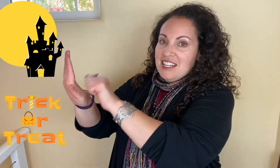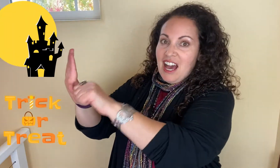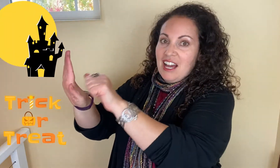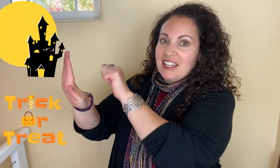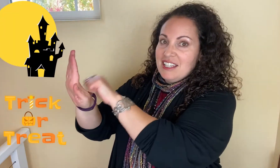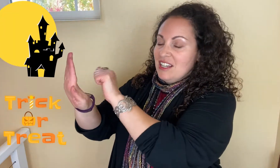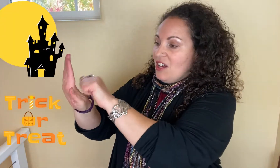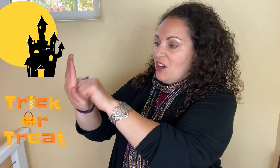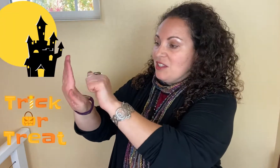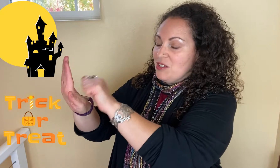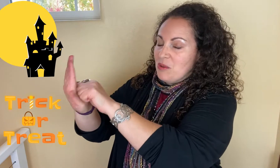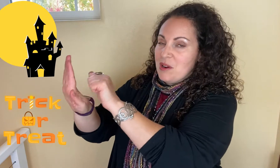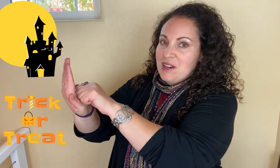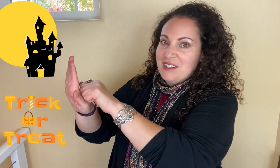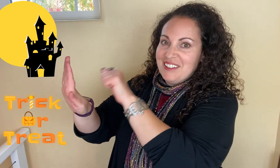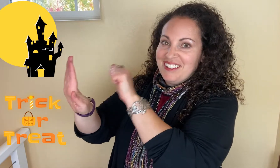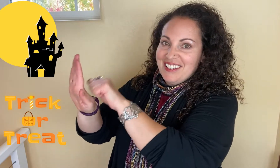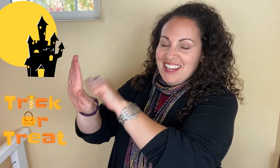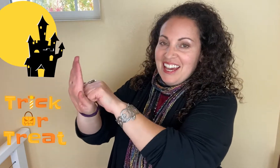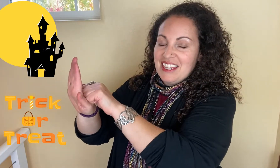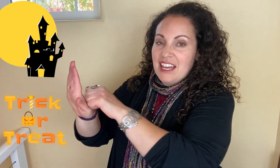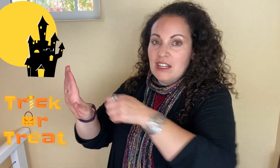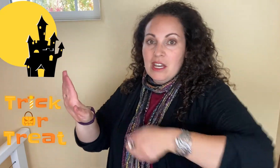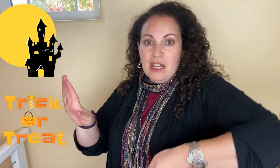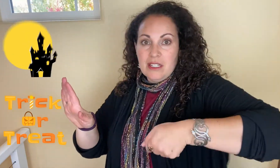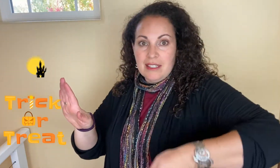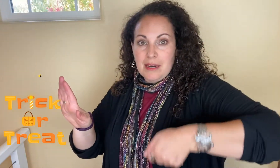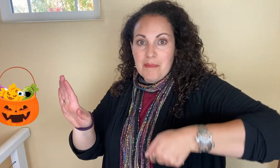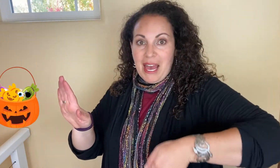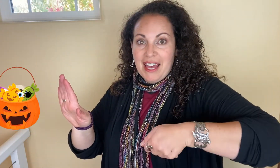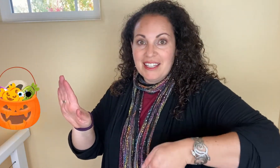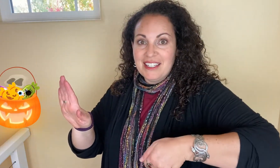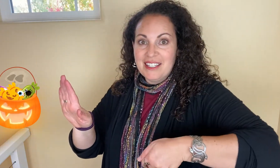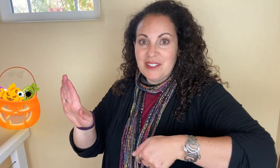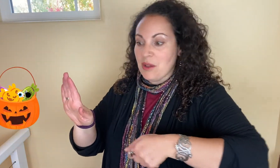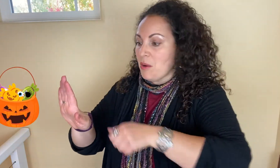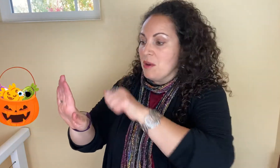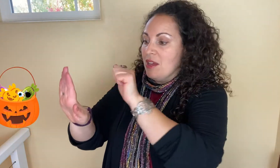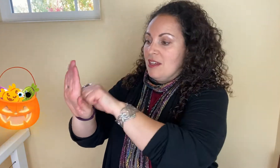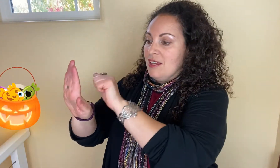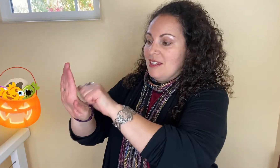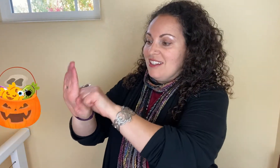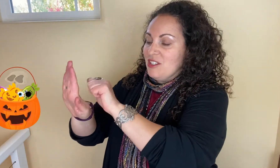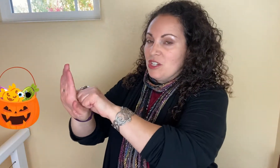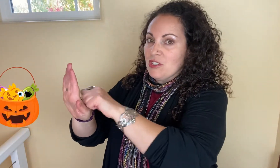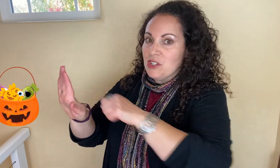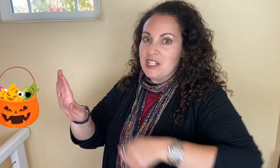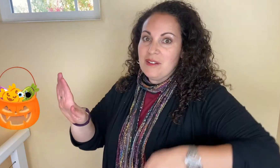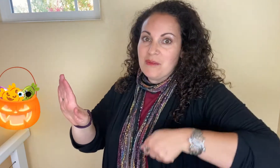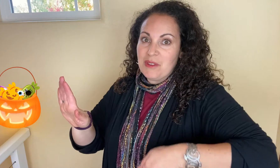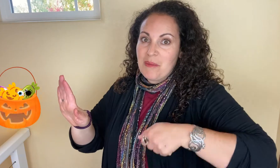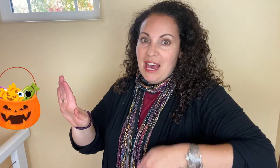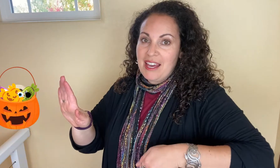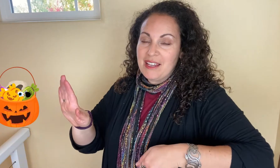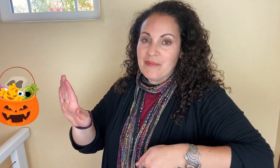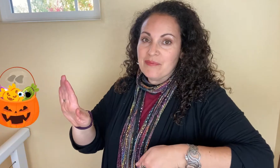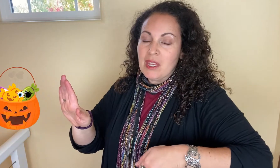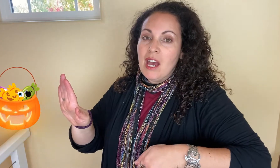knocking on the door and then to sign BAG. So trick or treat with your bag.